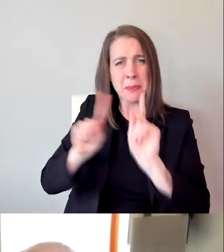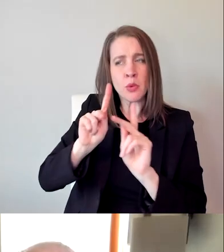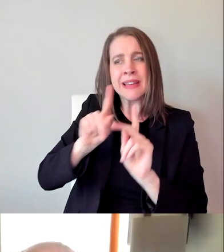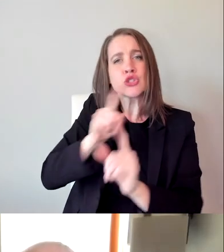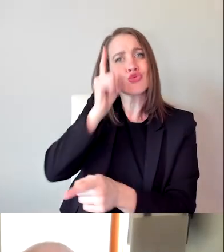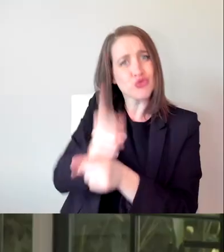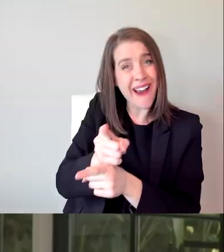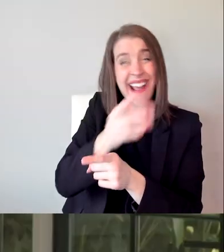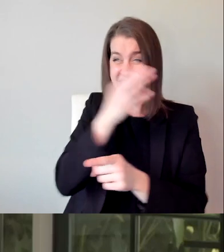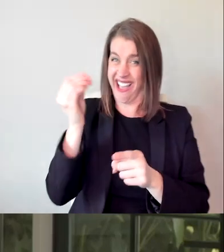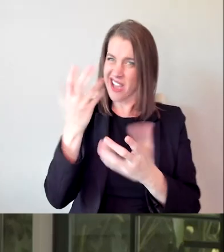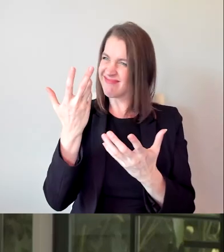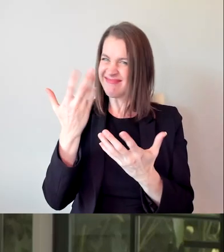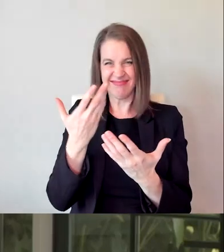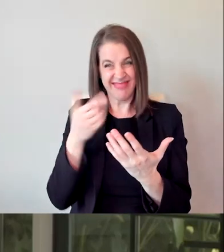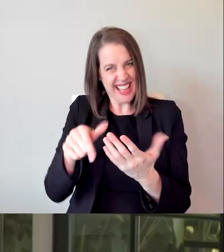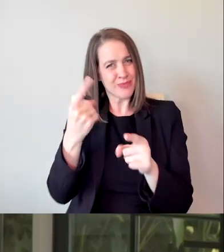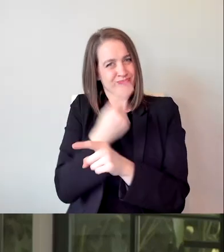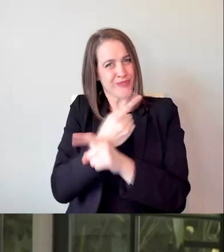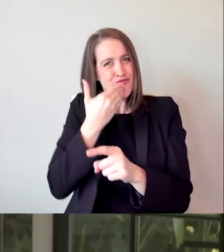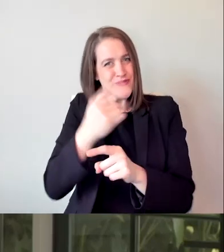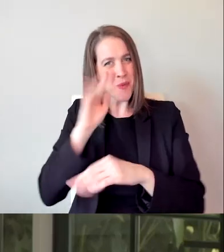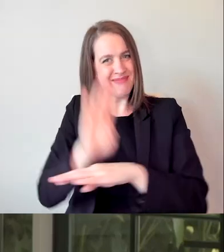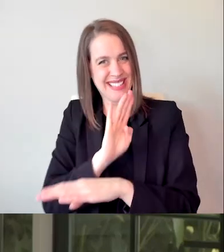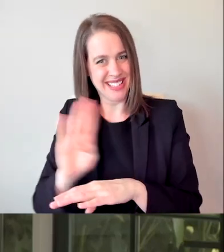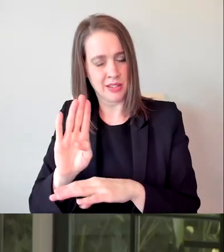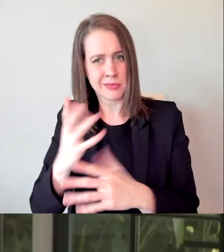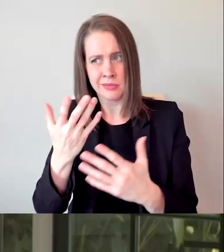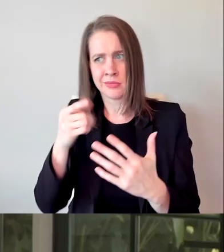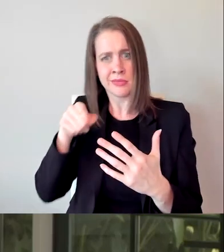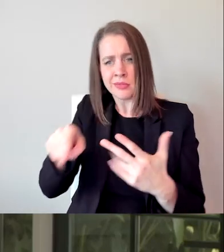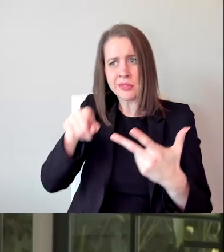It has really positive cultural ramifications